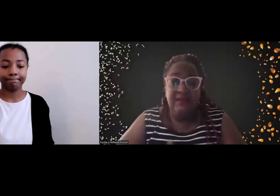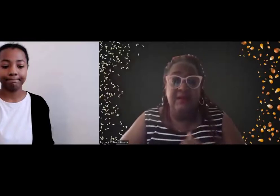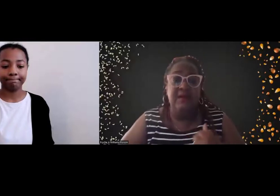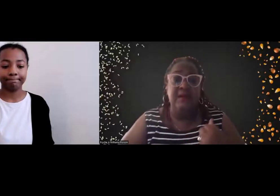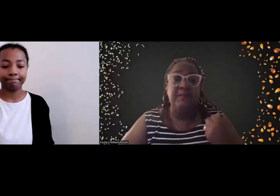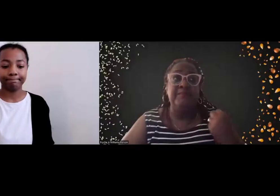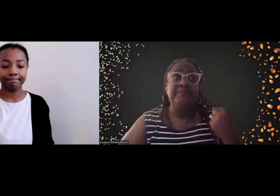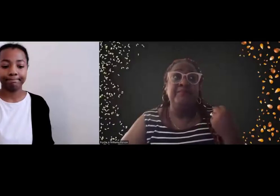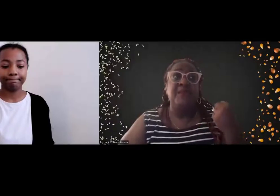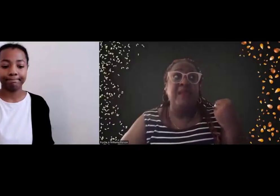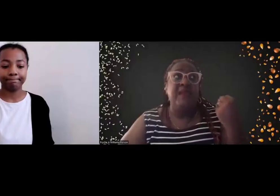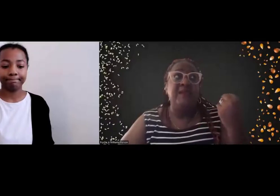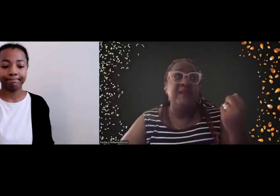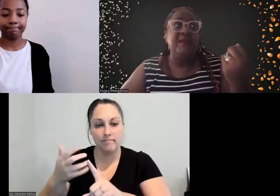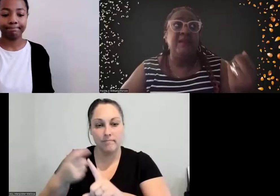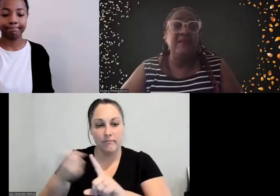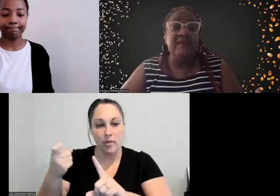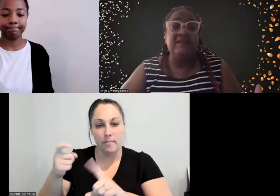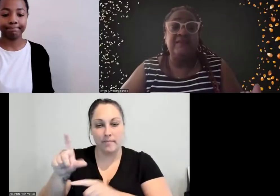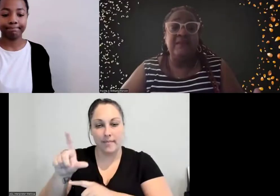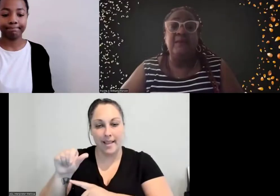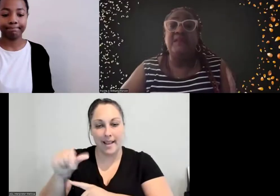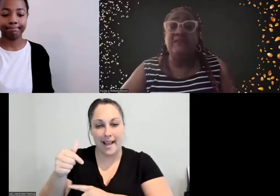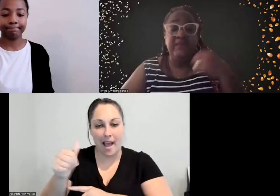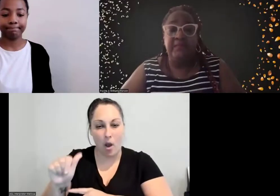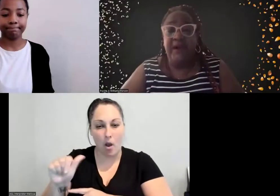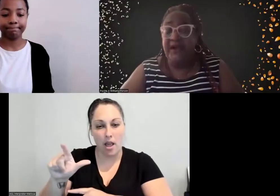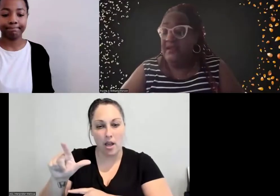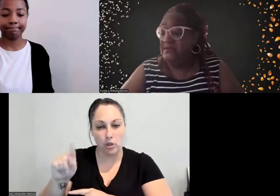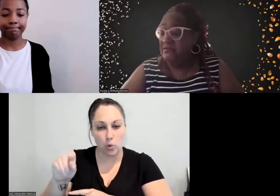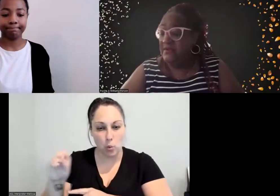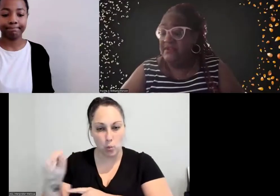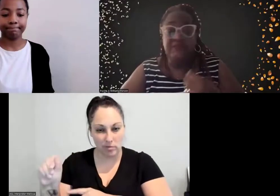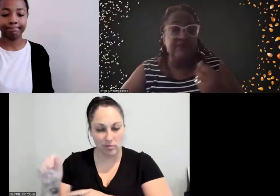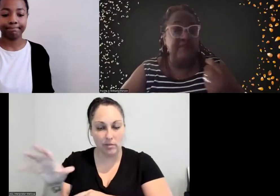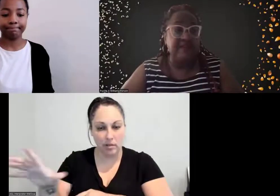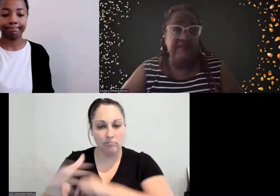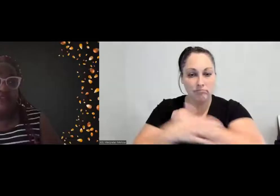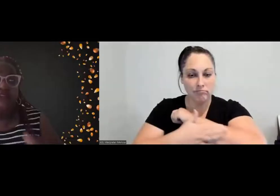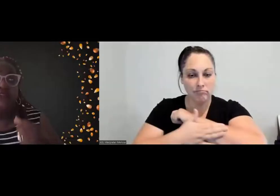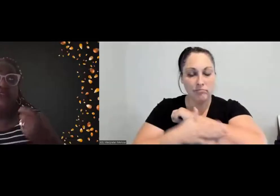And in this film, he's on the Pine Ridge Reservation.